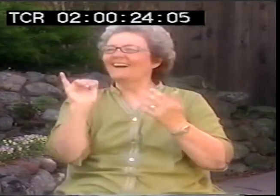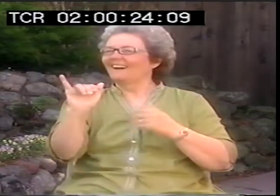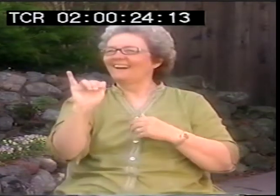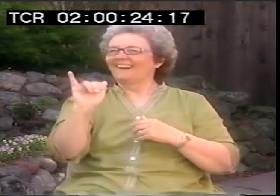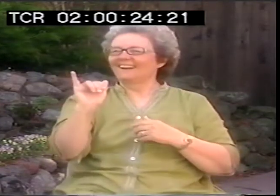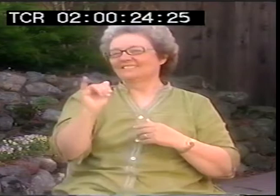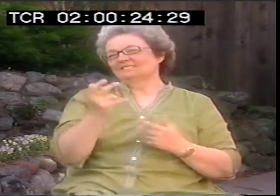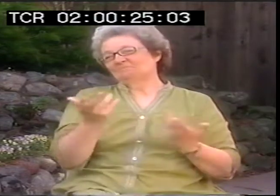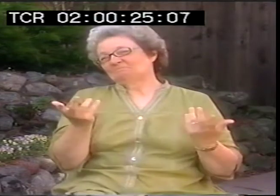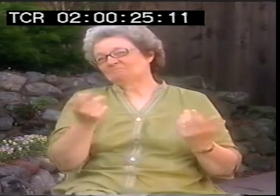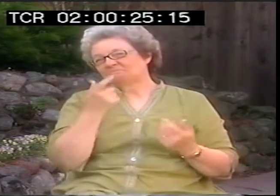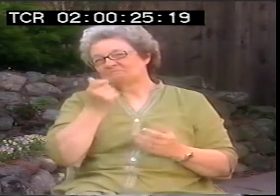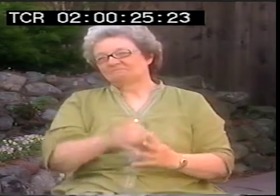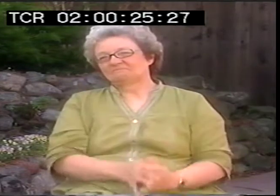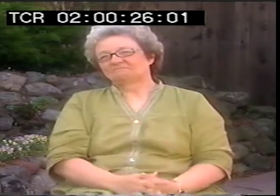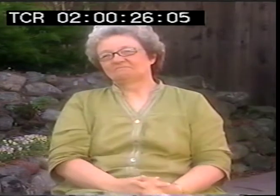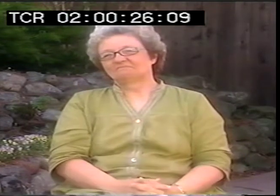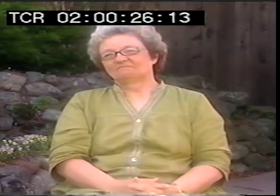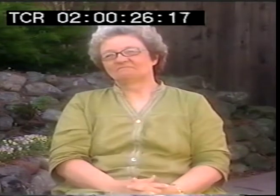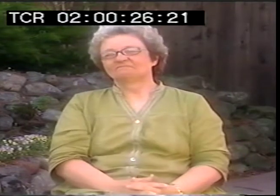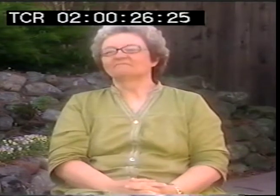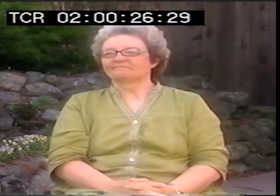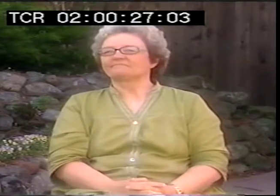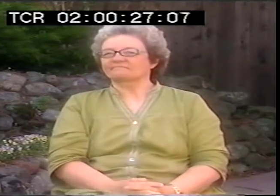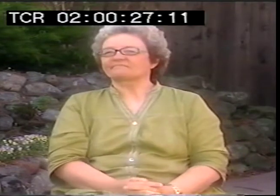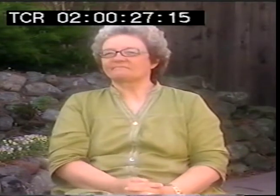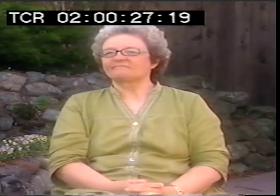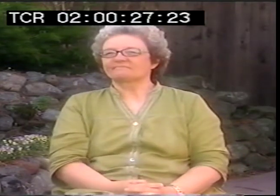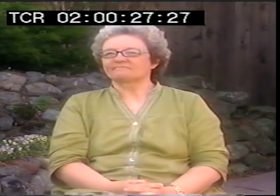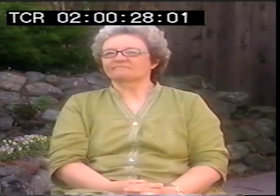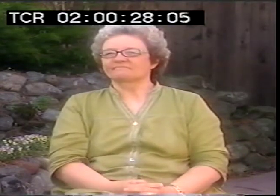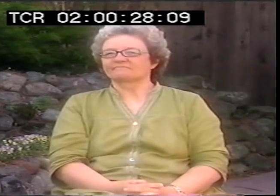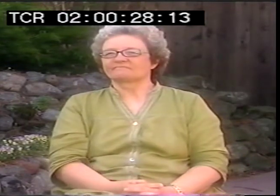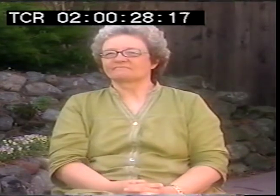So things were going on in my subconscious that I put out there that I wasn't even aware of at the time.